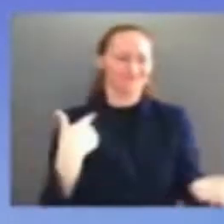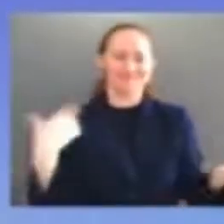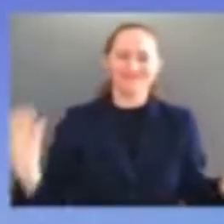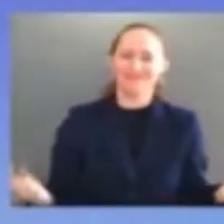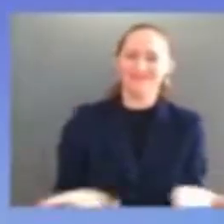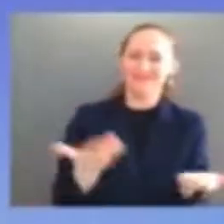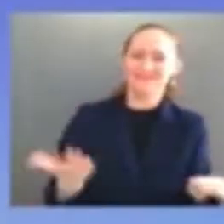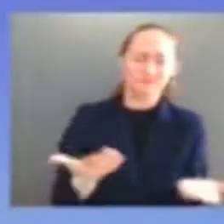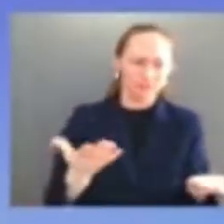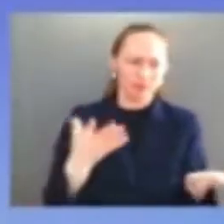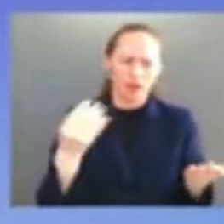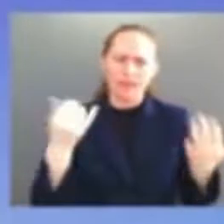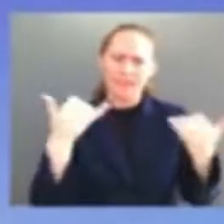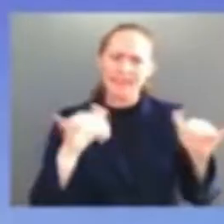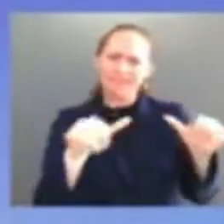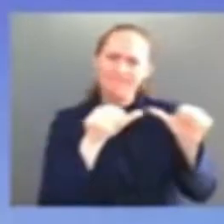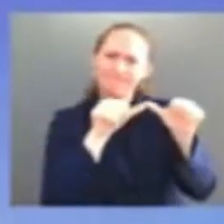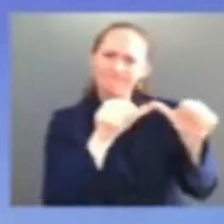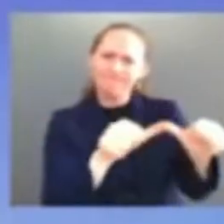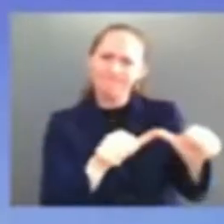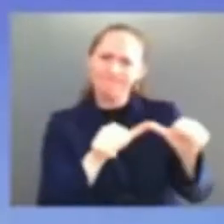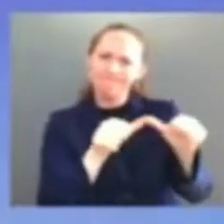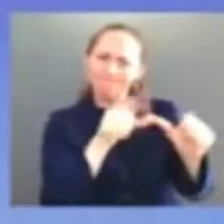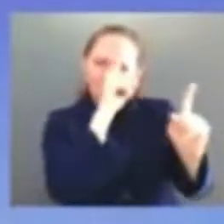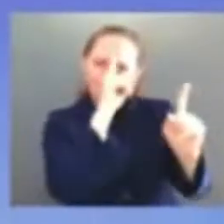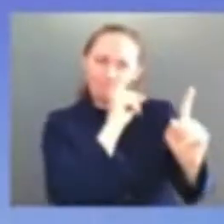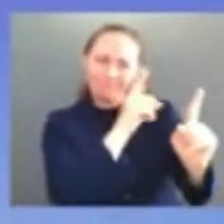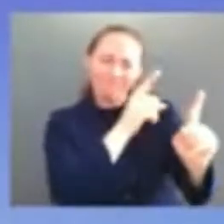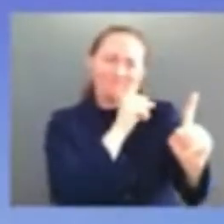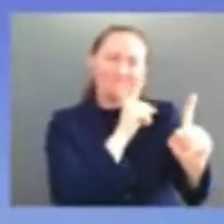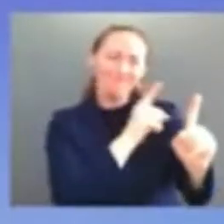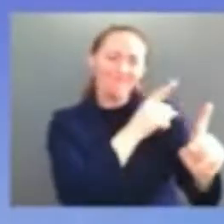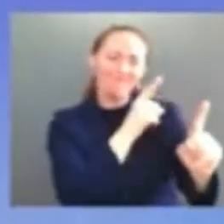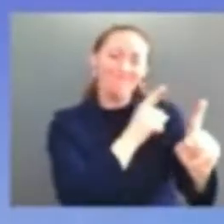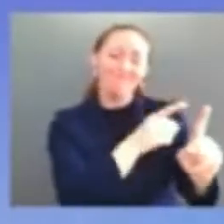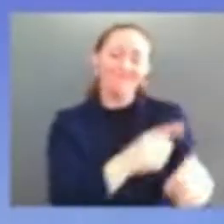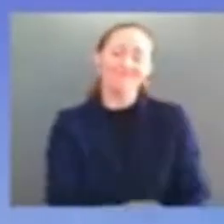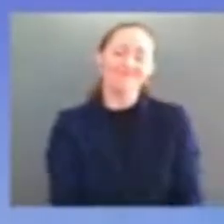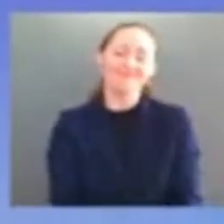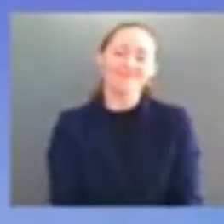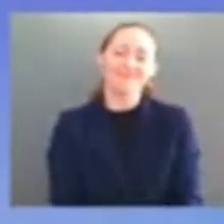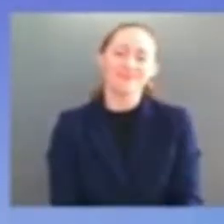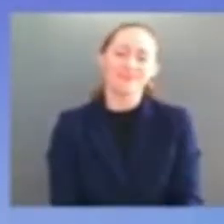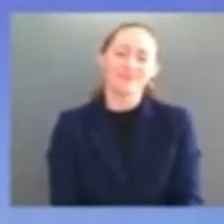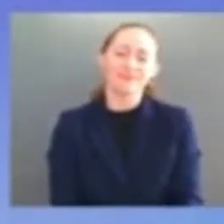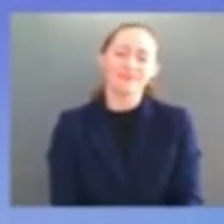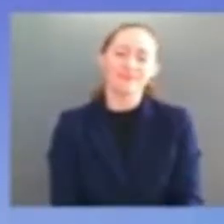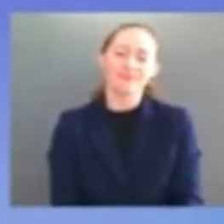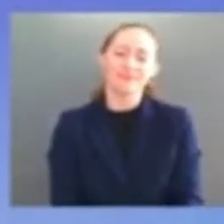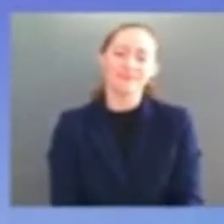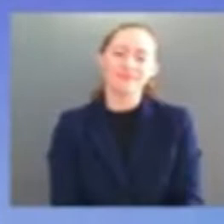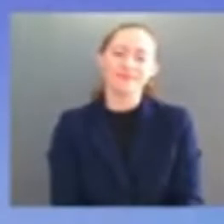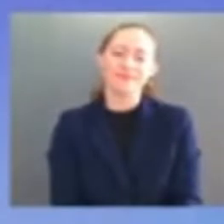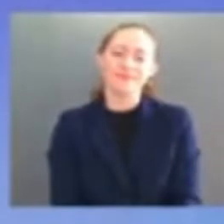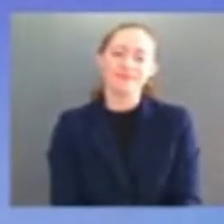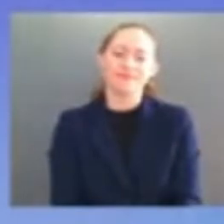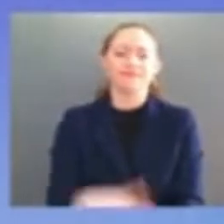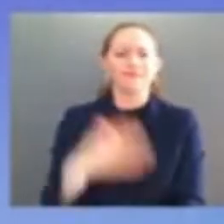as i said at the outset i have come this far by faith and i know that i am truly blessed